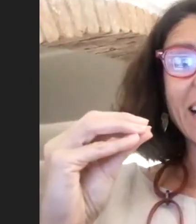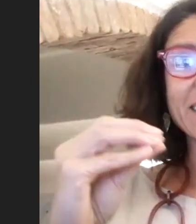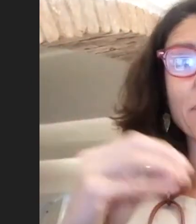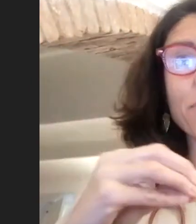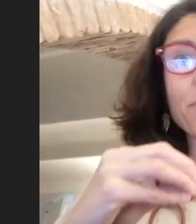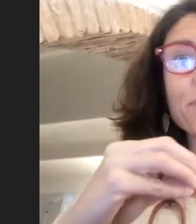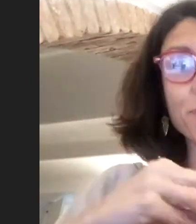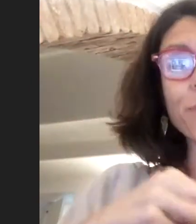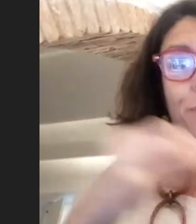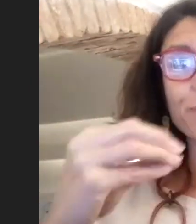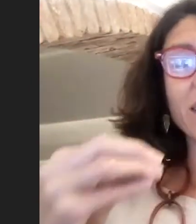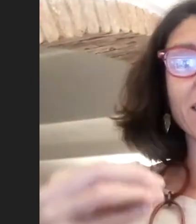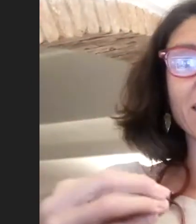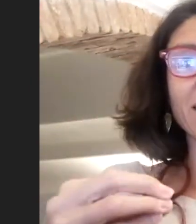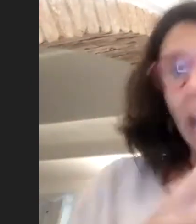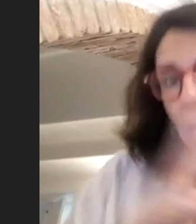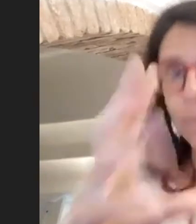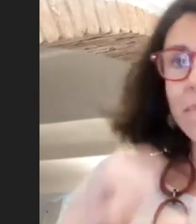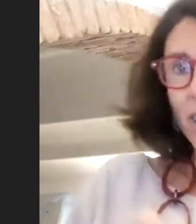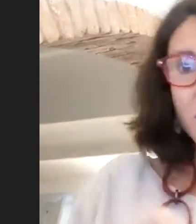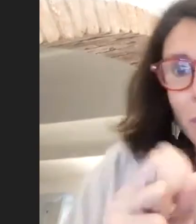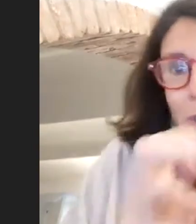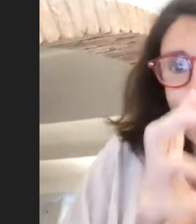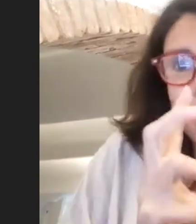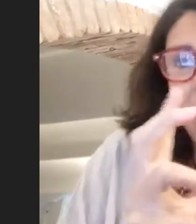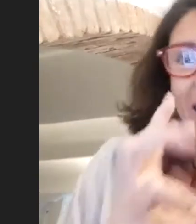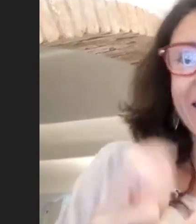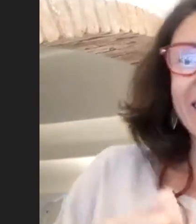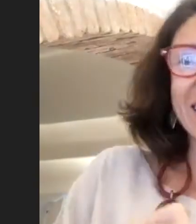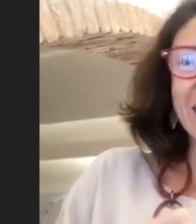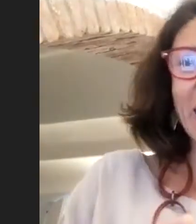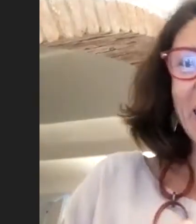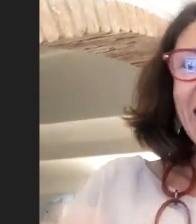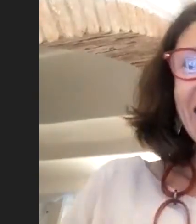And so just to have this turning,